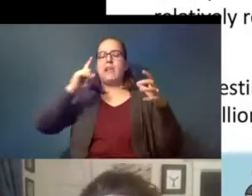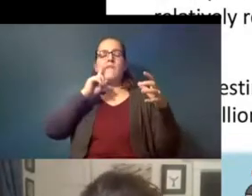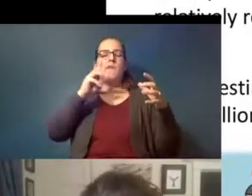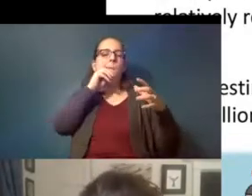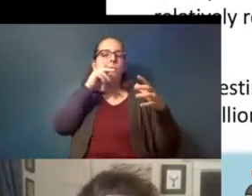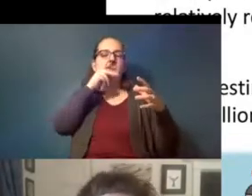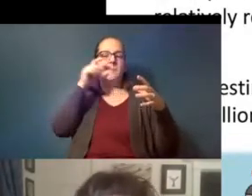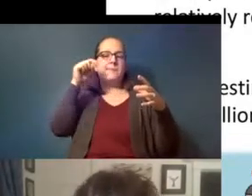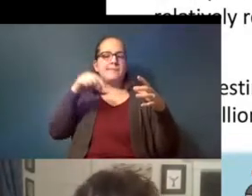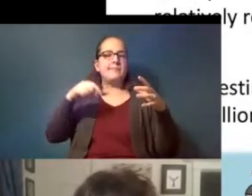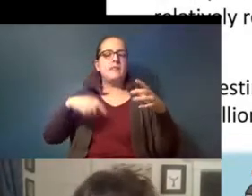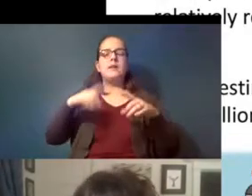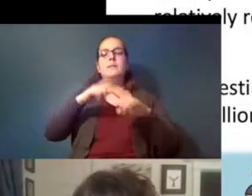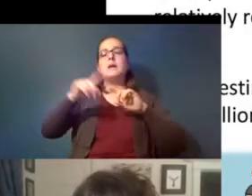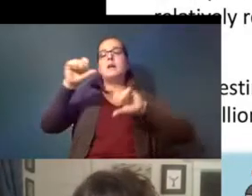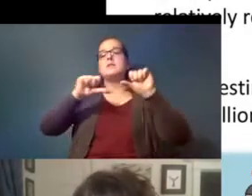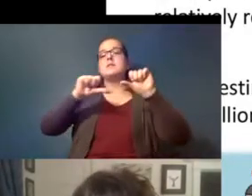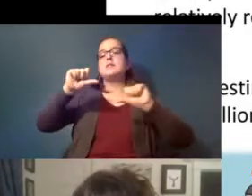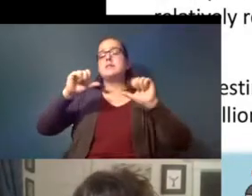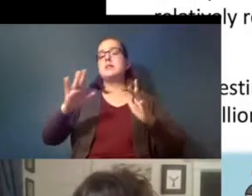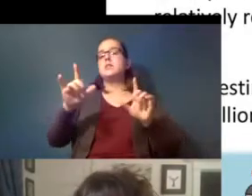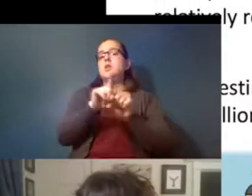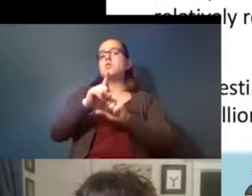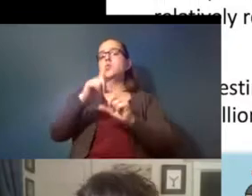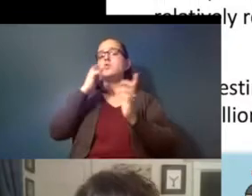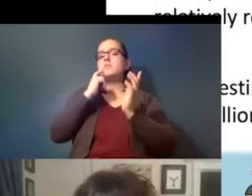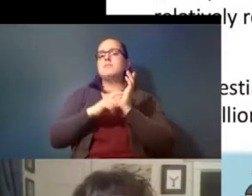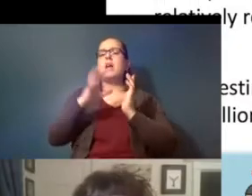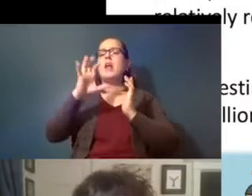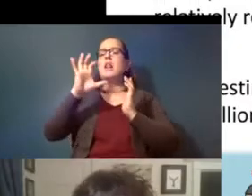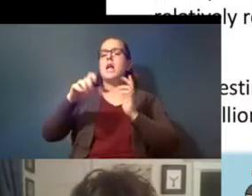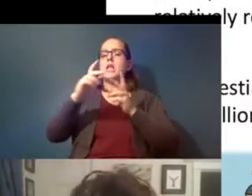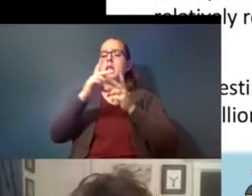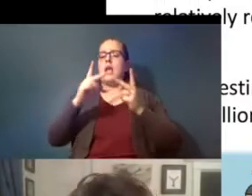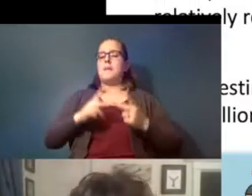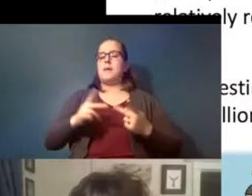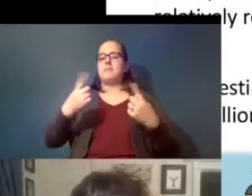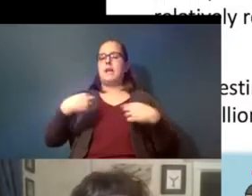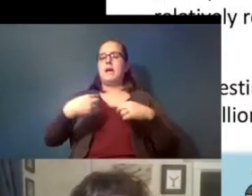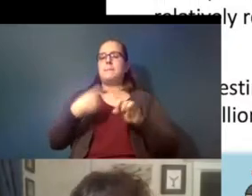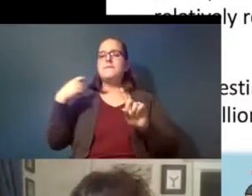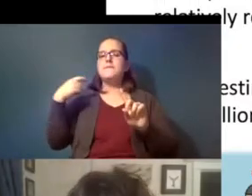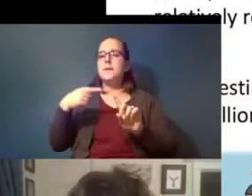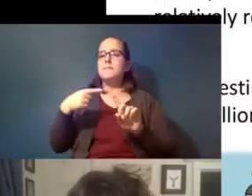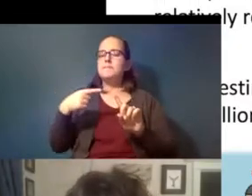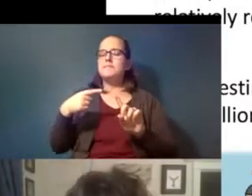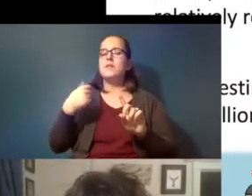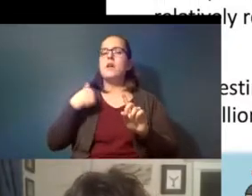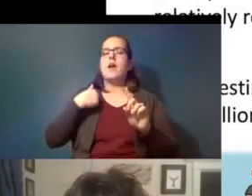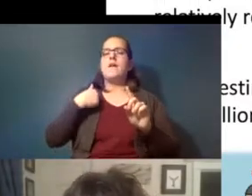but scientists are also discovering that it's a source and so there's aerial sort of